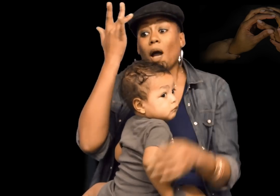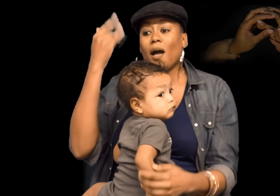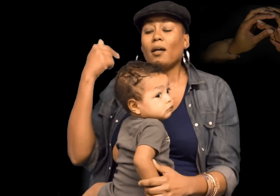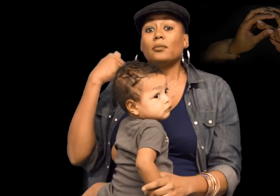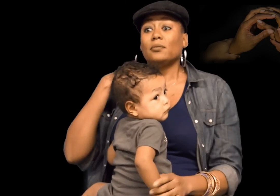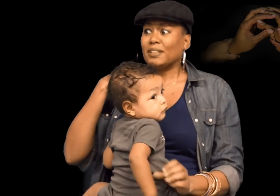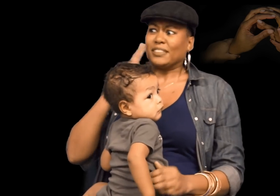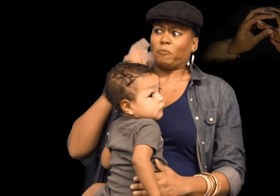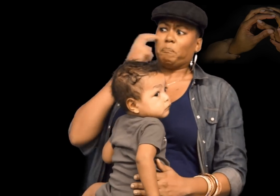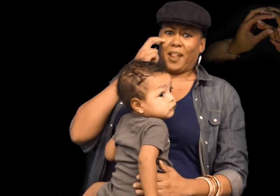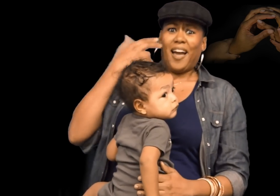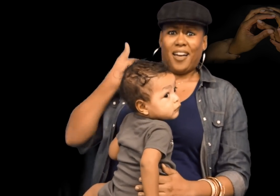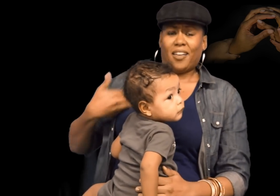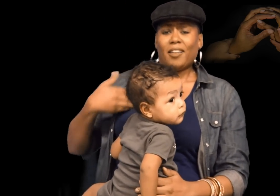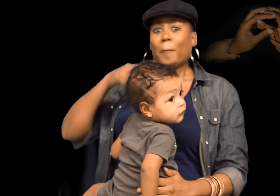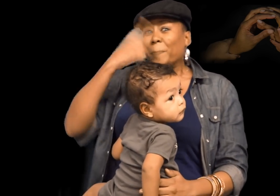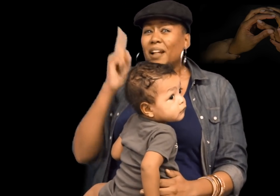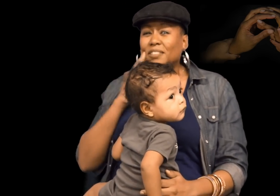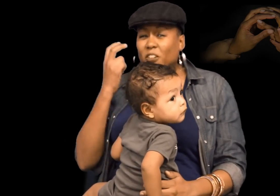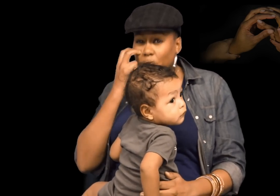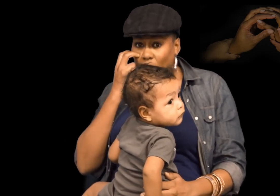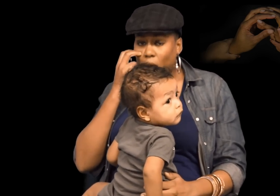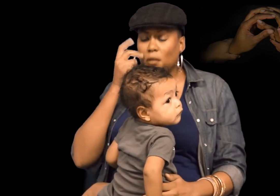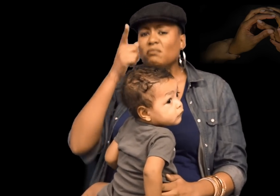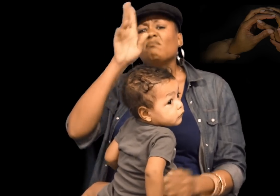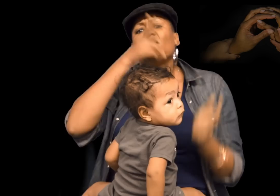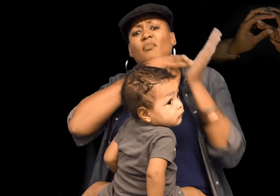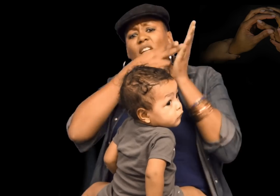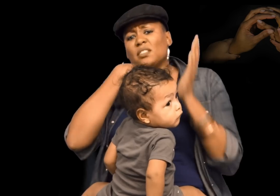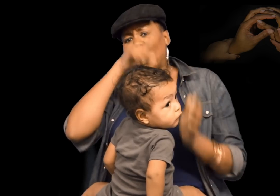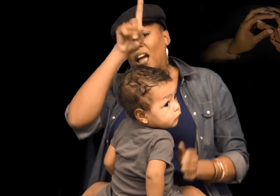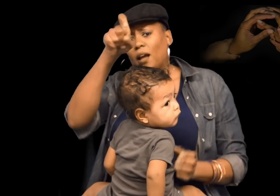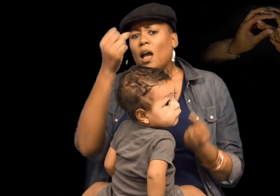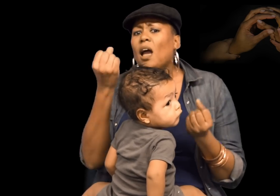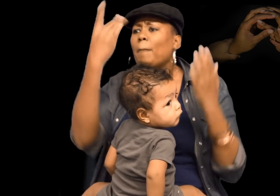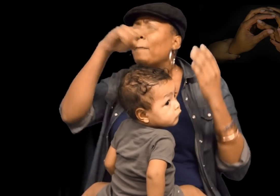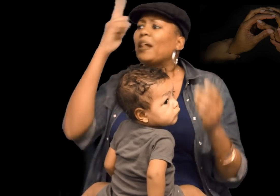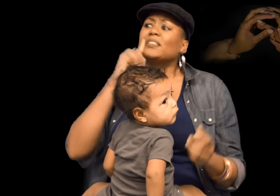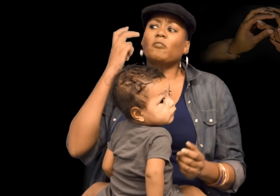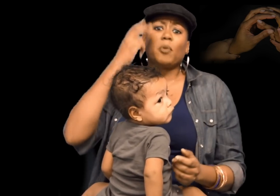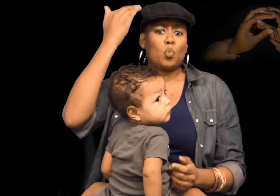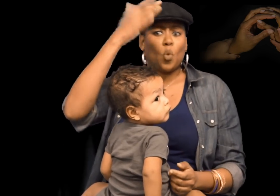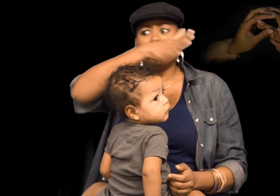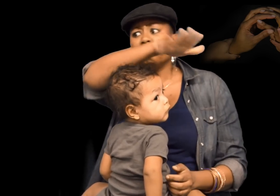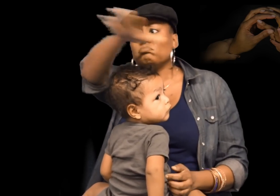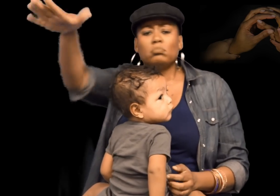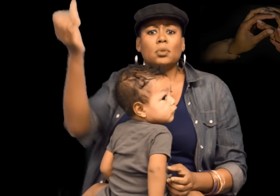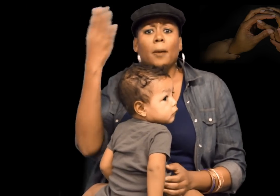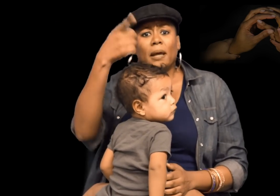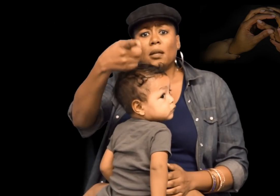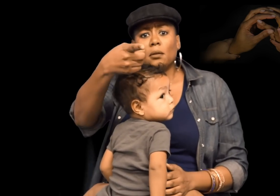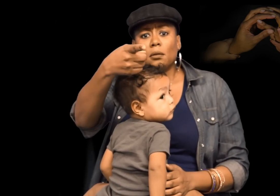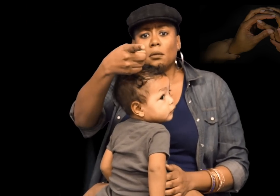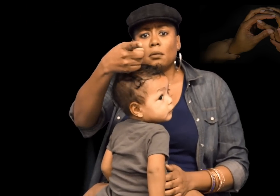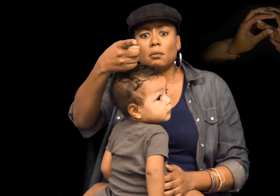Let me tell you more about why. I’m DeafBlind. I’m Black and DeafBlind. Honestly, how many Black DeafBlind people do you know out there?